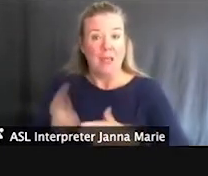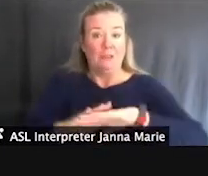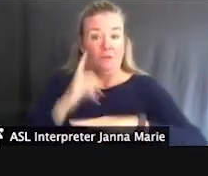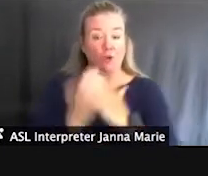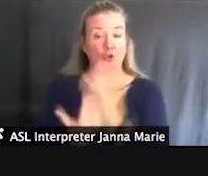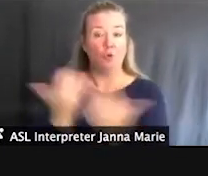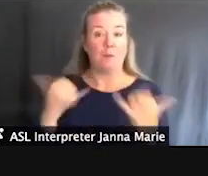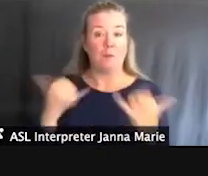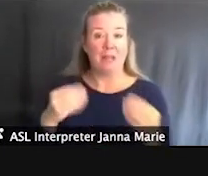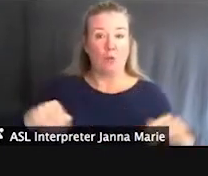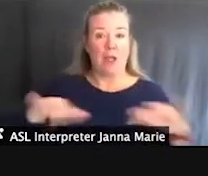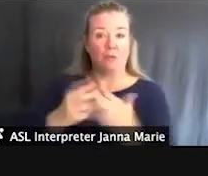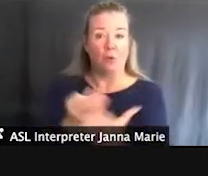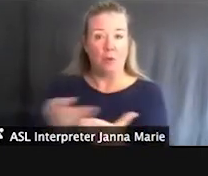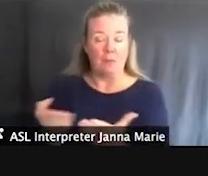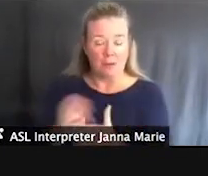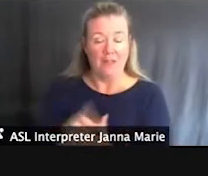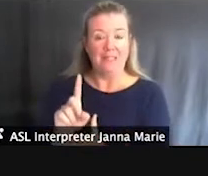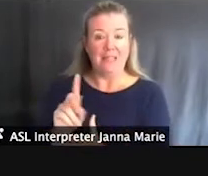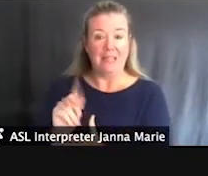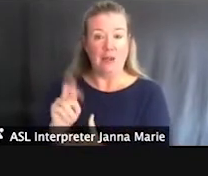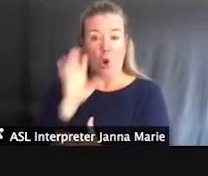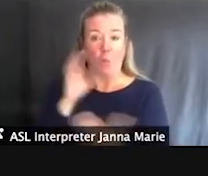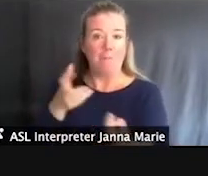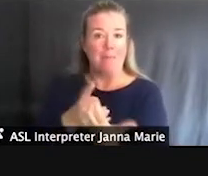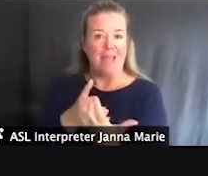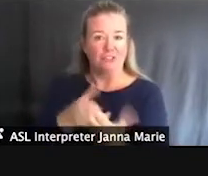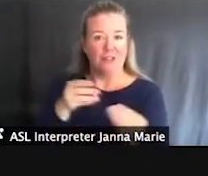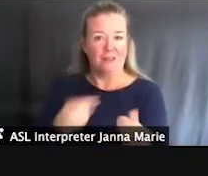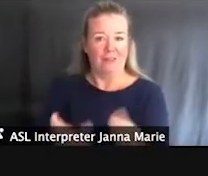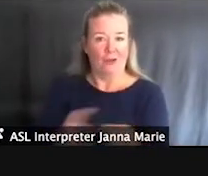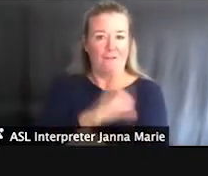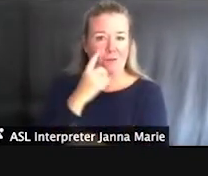And the DNR match covers the cost of the rubberized surface, whether it be a port in place or